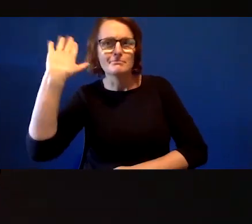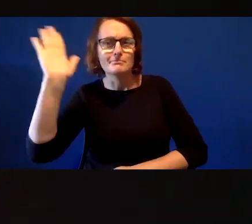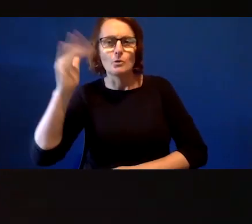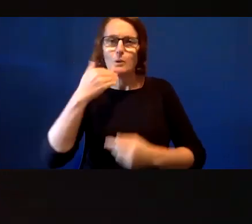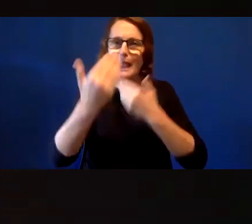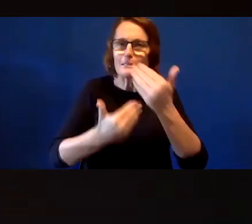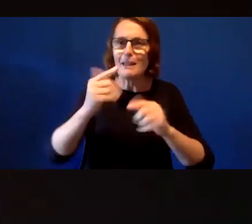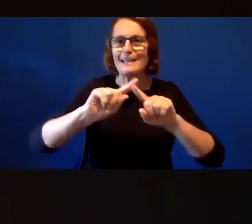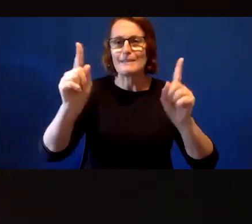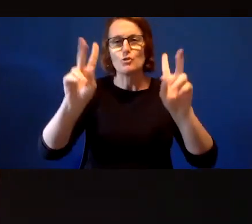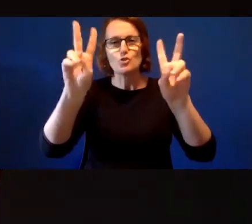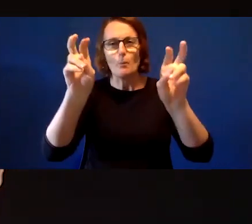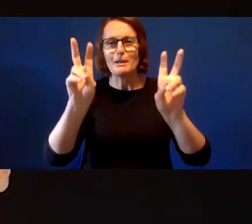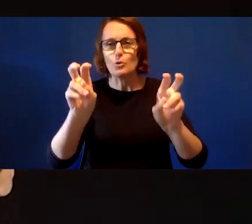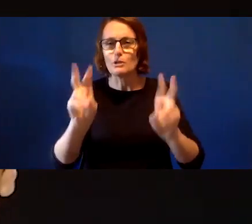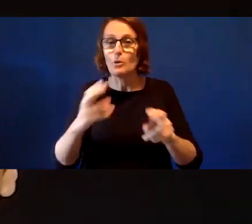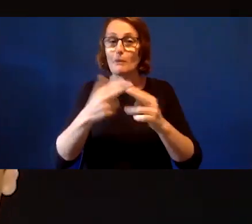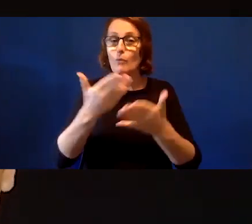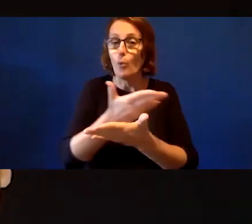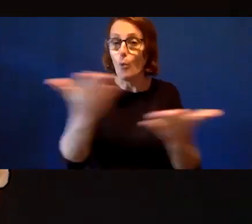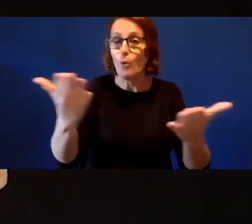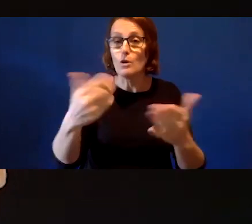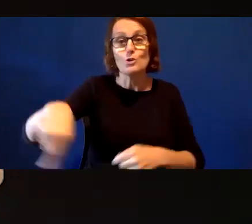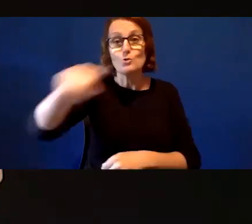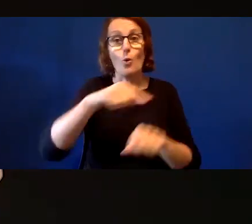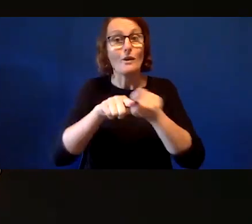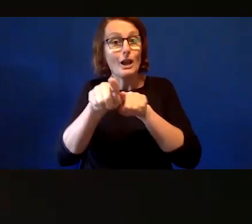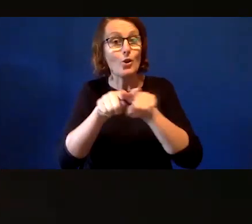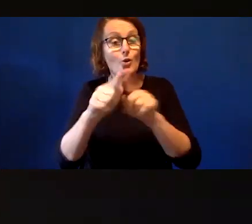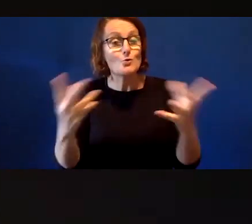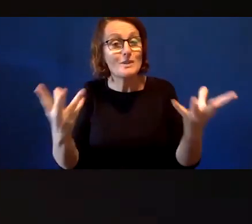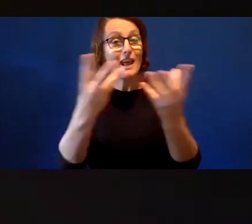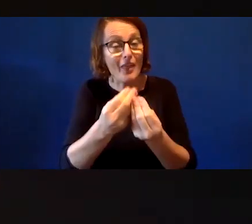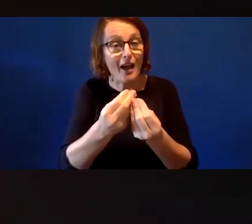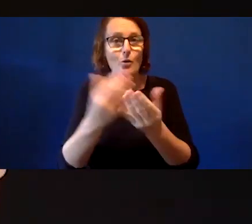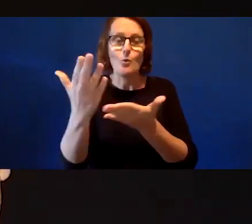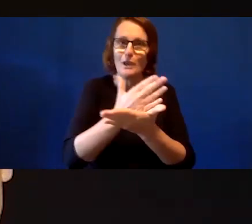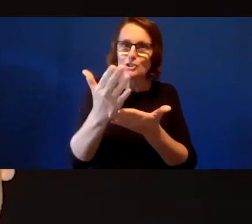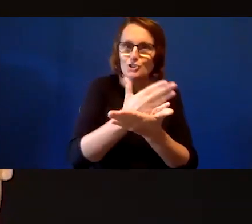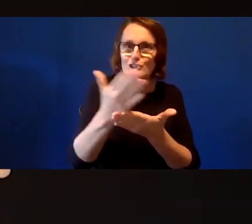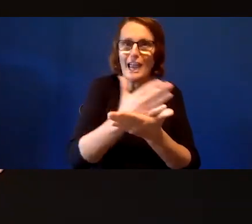I hope that we will learn together, we will share and explore how we can adapt our leadership, our